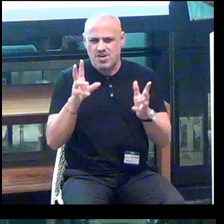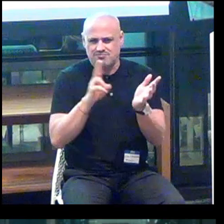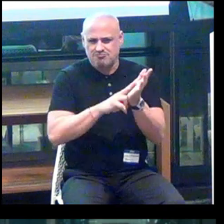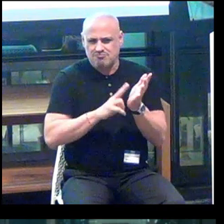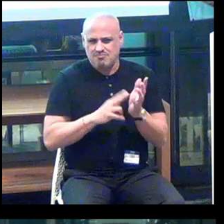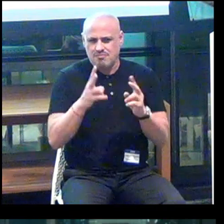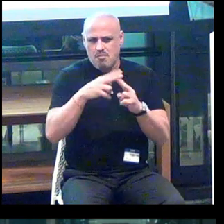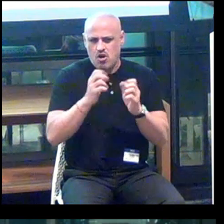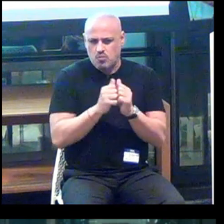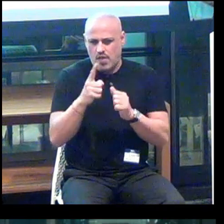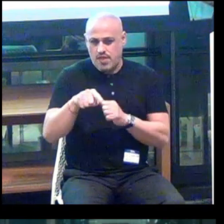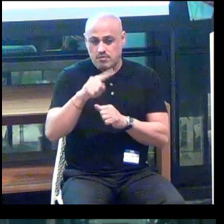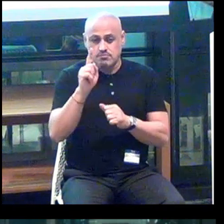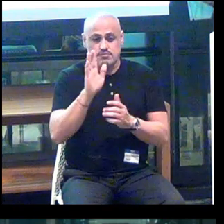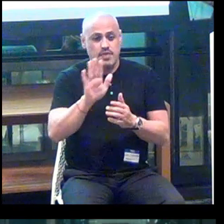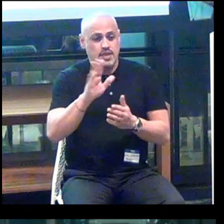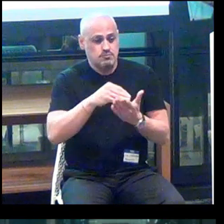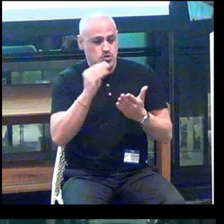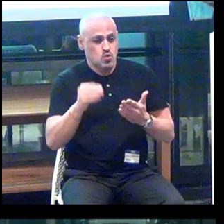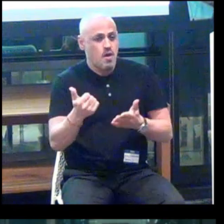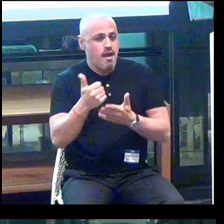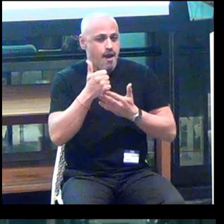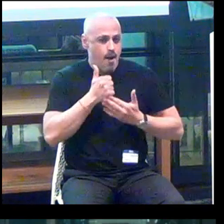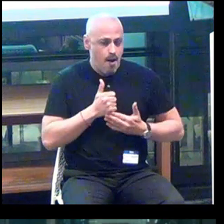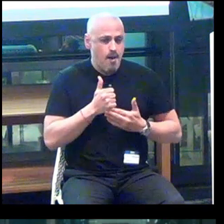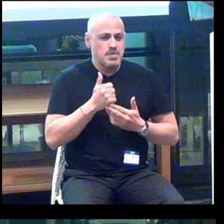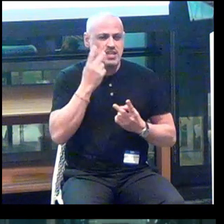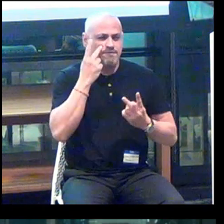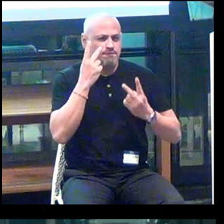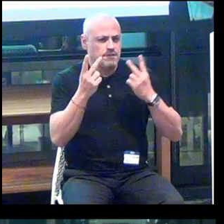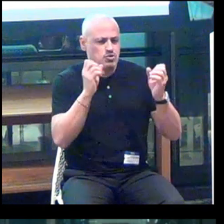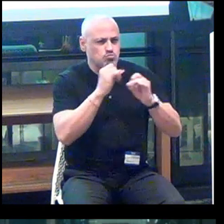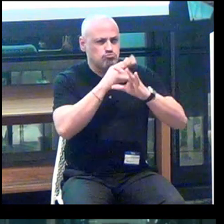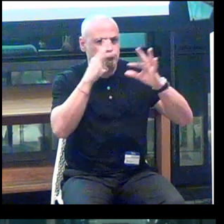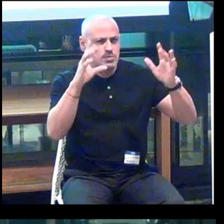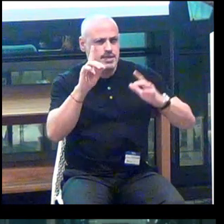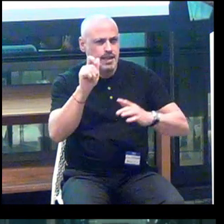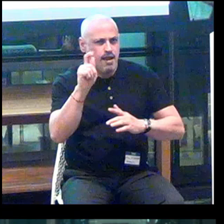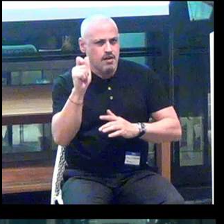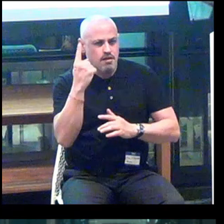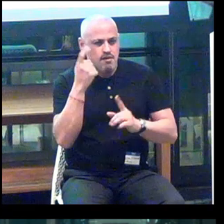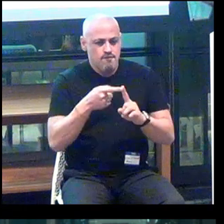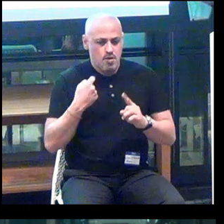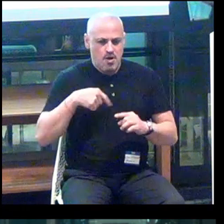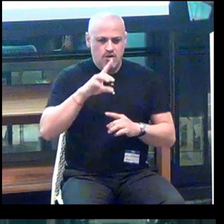Some of their students are helping us visualize the data from our database, so that it would